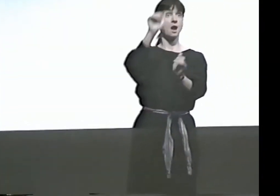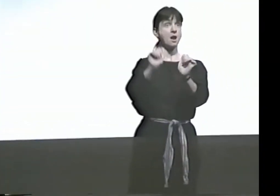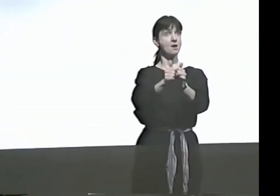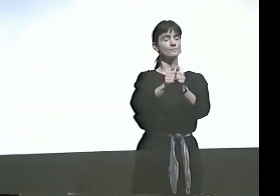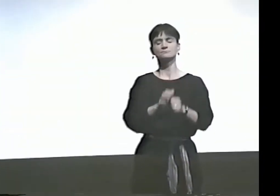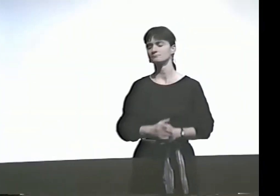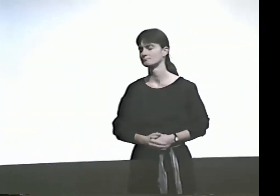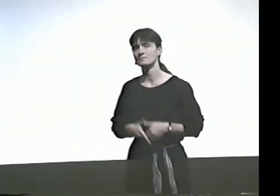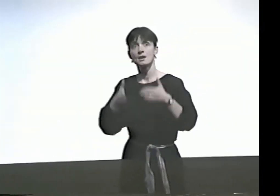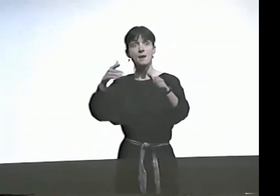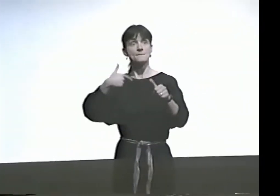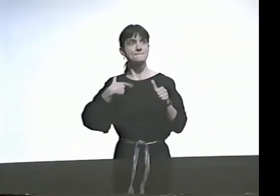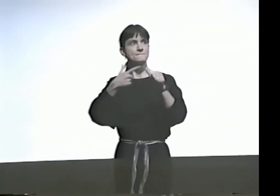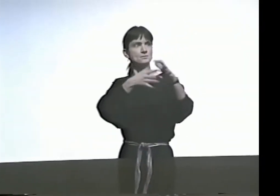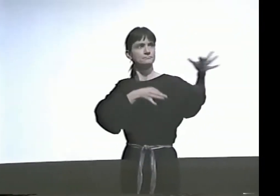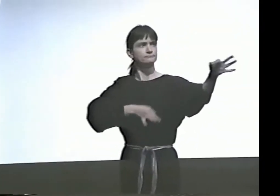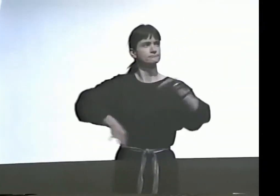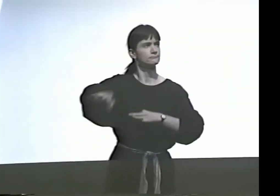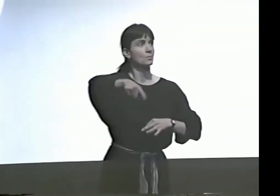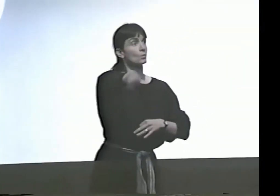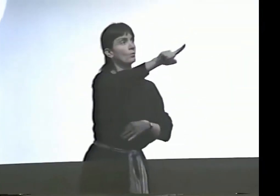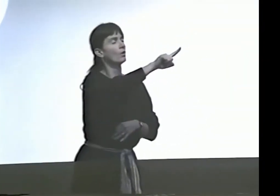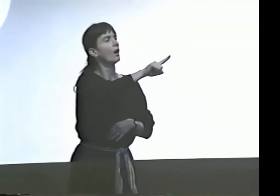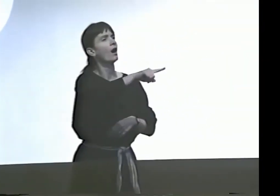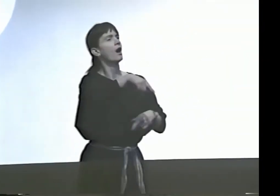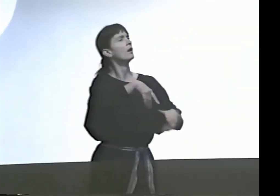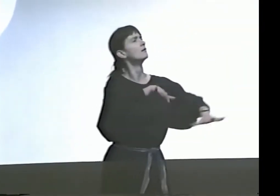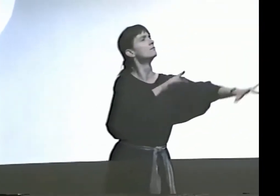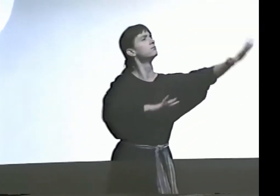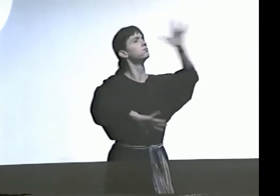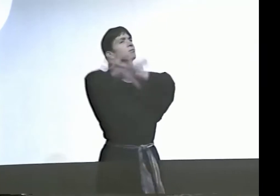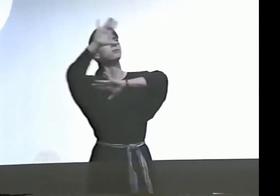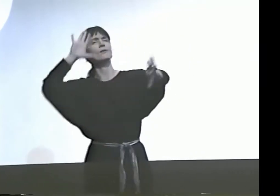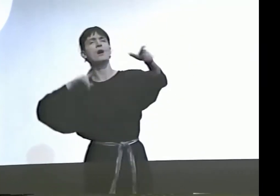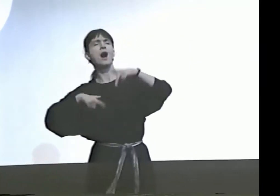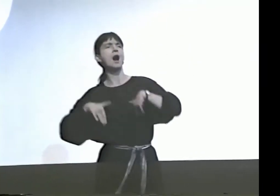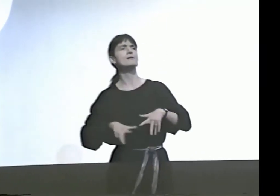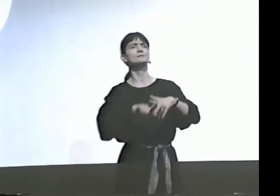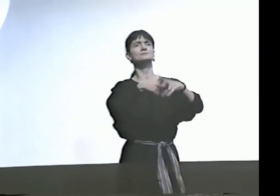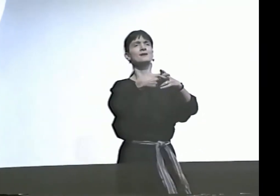"HOW I BECAME A POET." OK. FIRST, LET ME EXPLAIN SOMETHING TO ALL OF YOU.